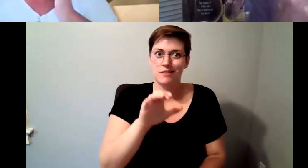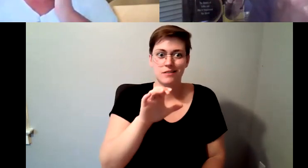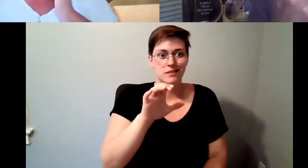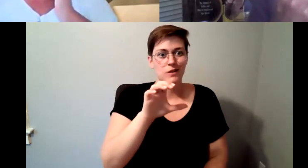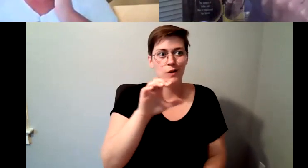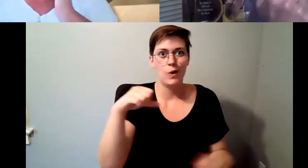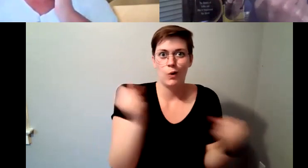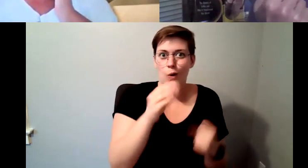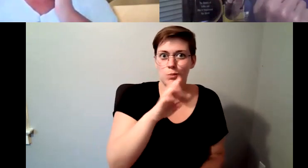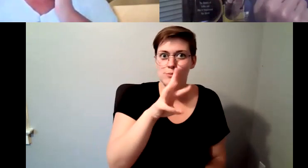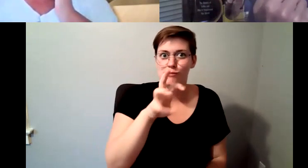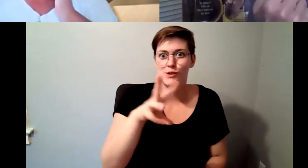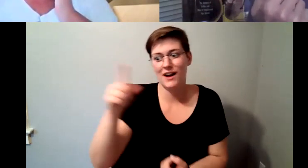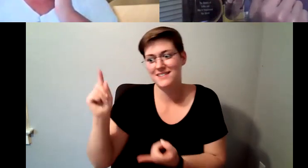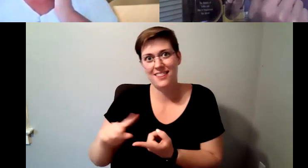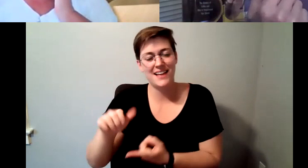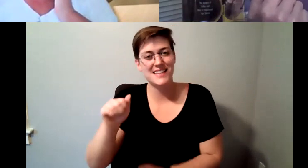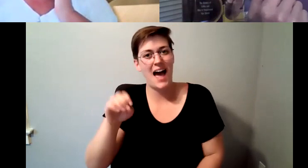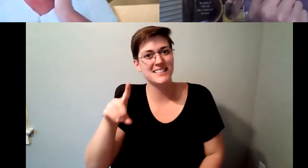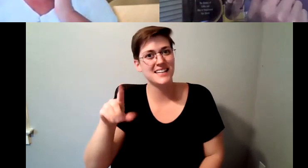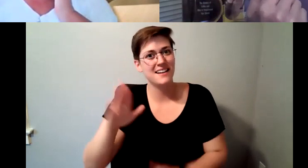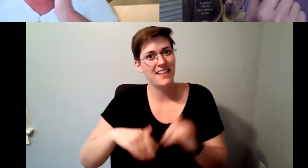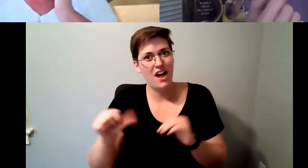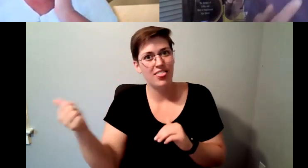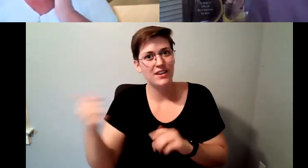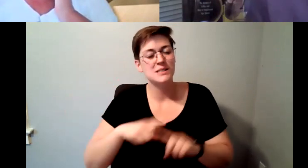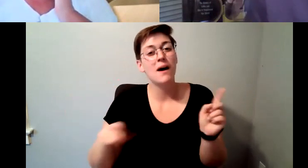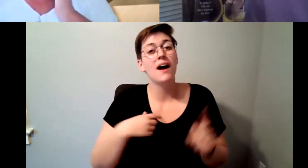D. Major Cohen: combines with your brain to tell you something like I think this is going